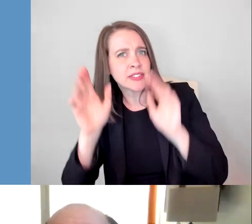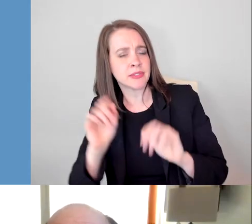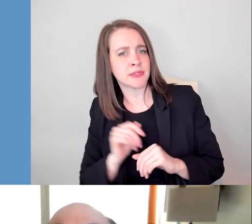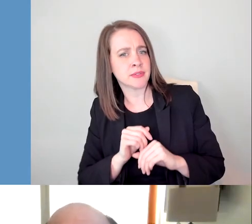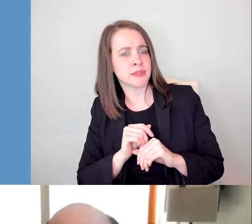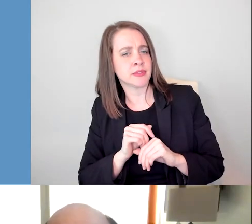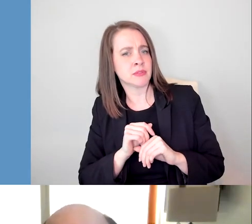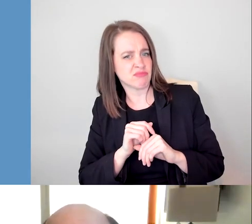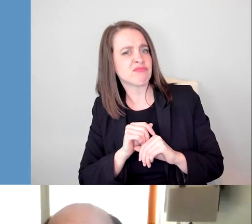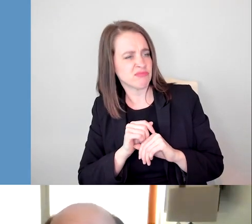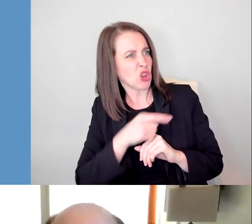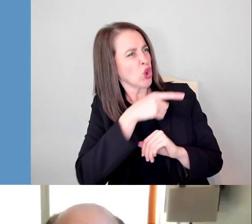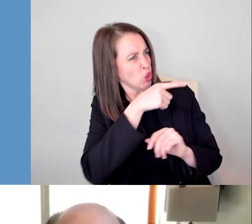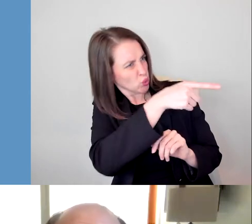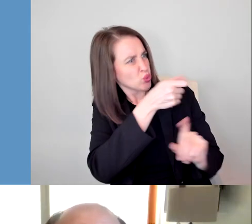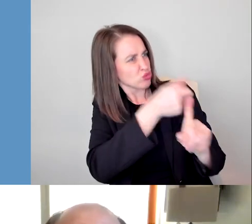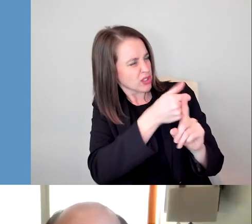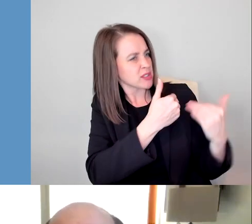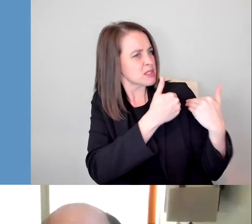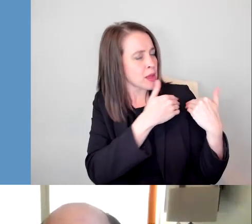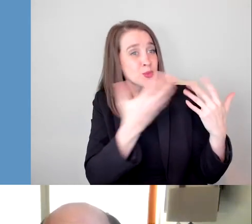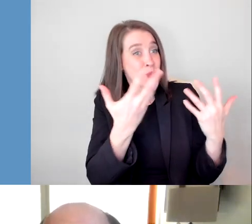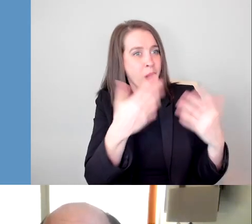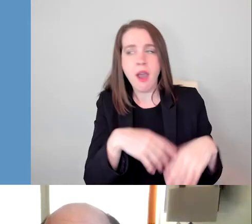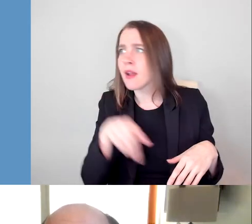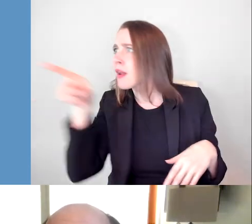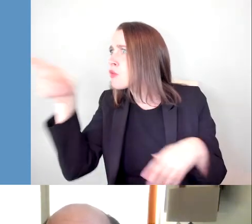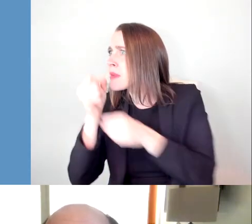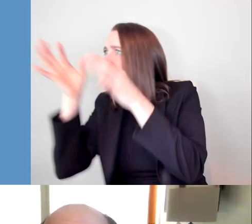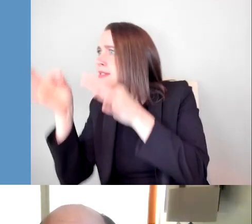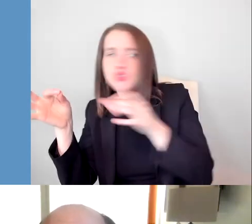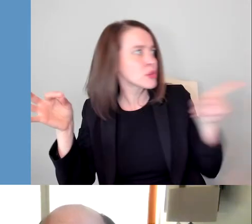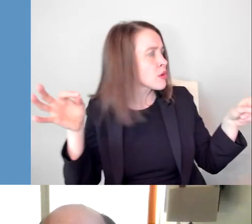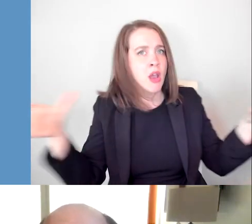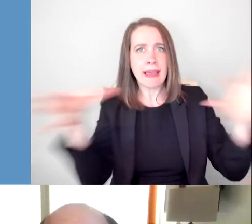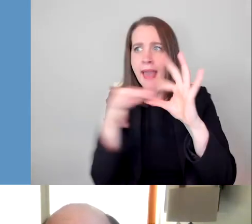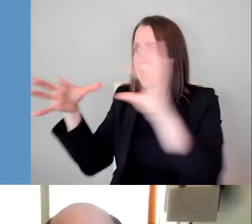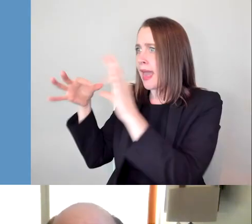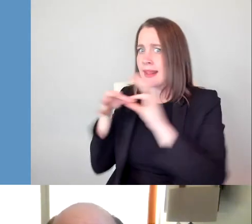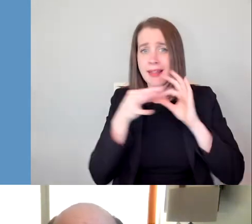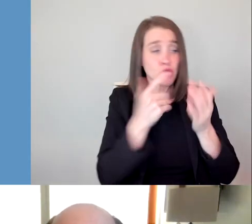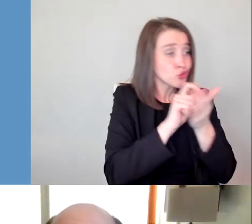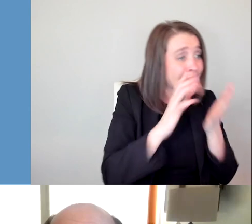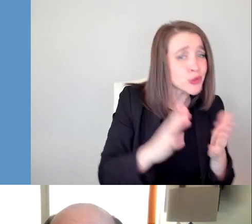is connecting to decision makers, right? Writers, producers, do you feel like there is a shift